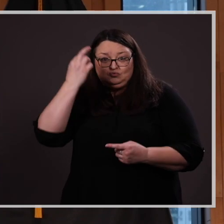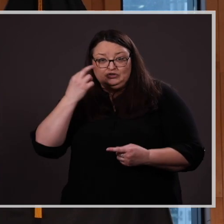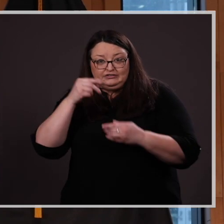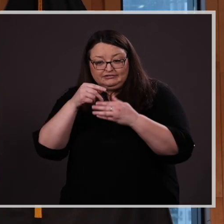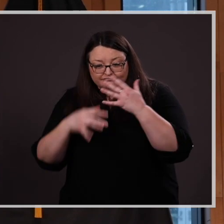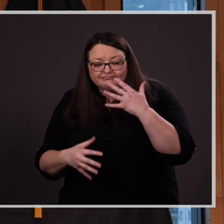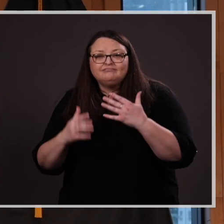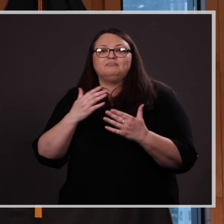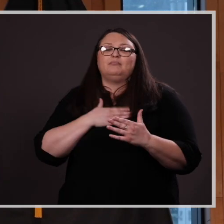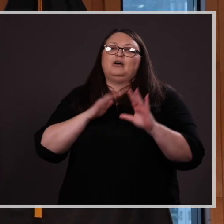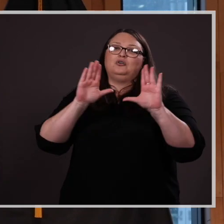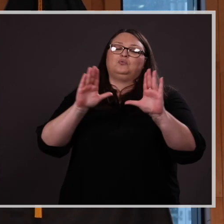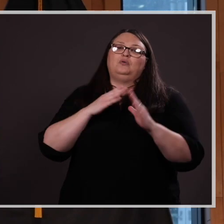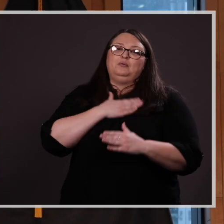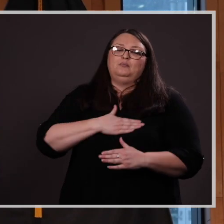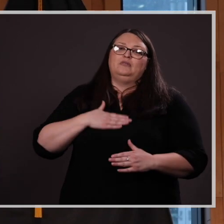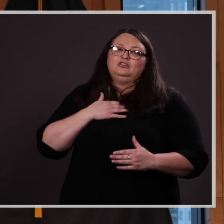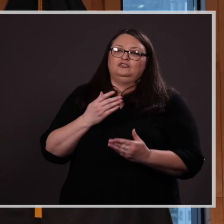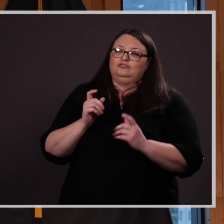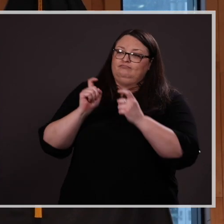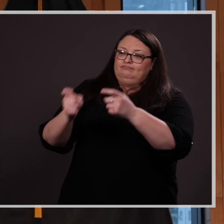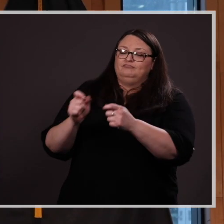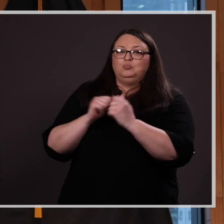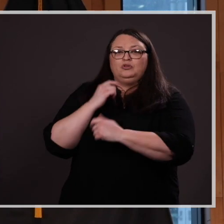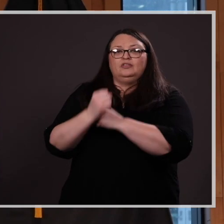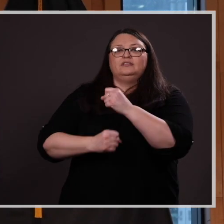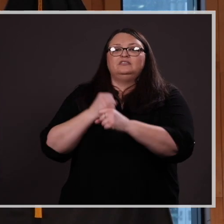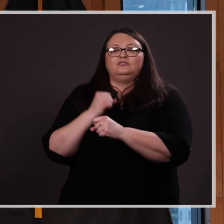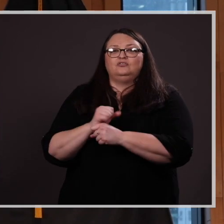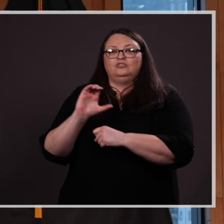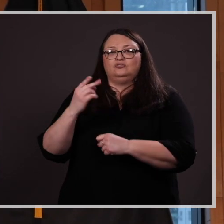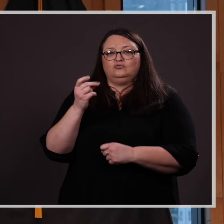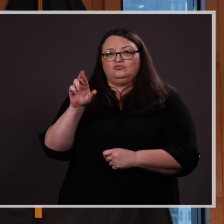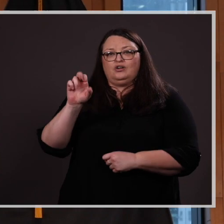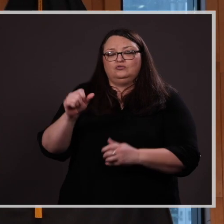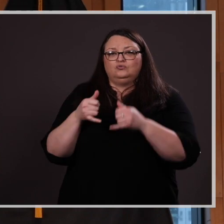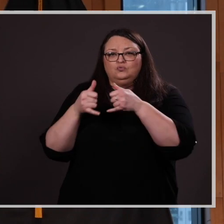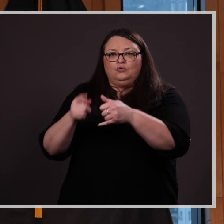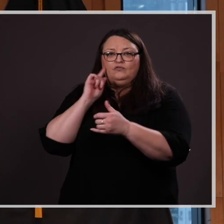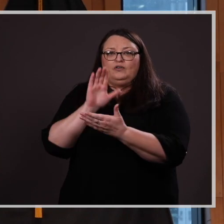it is my great pleasure to present her with this year’s Chancellor’s Award for Academic